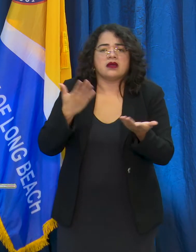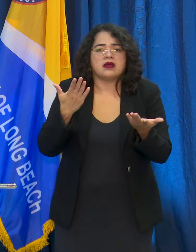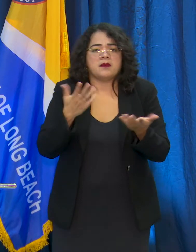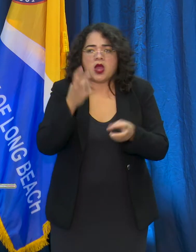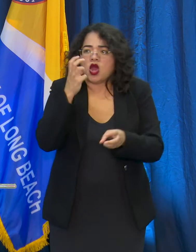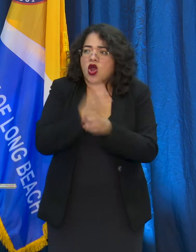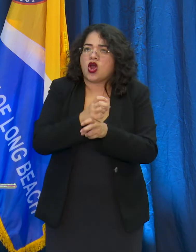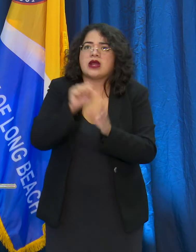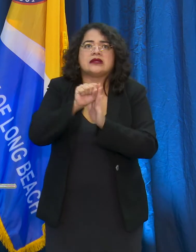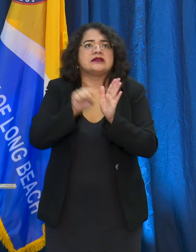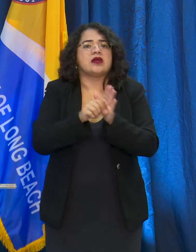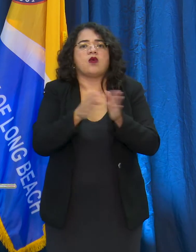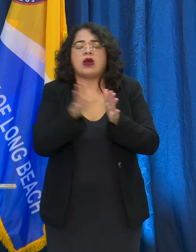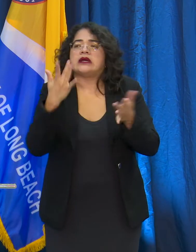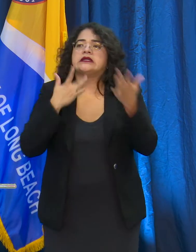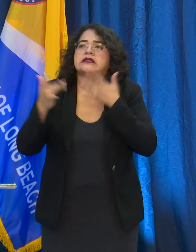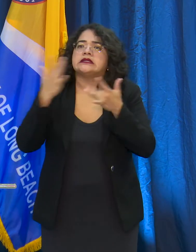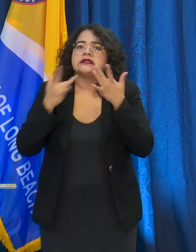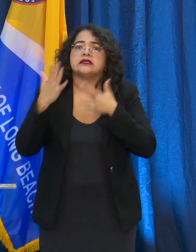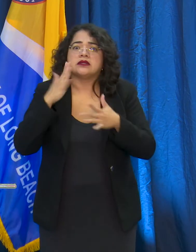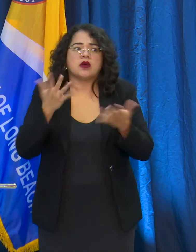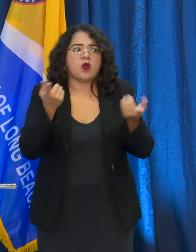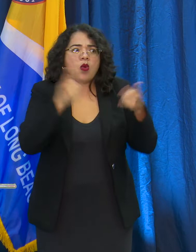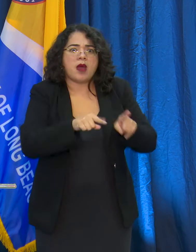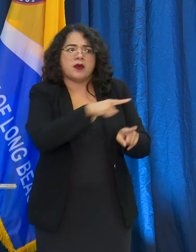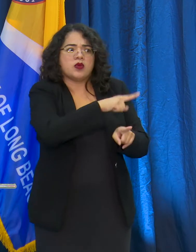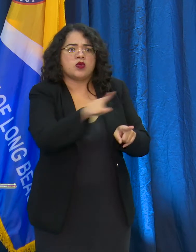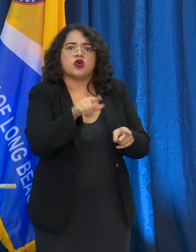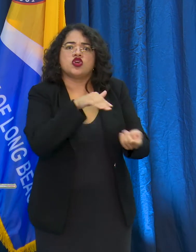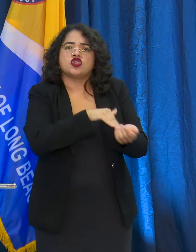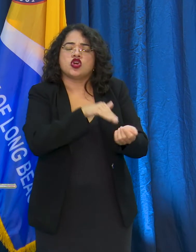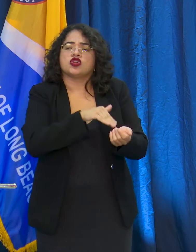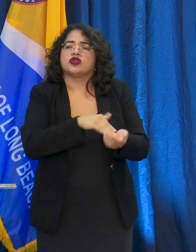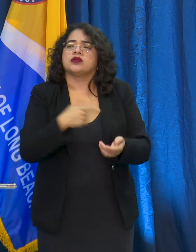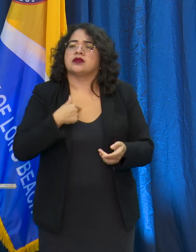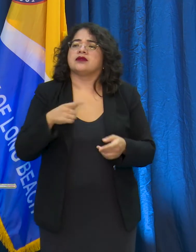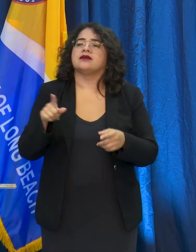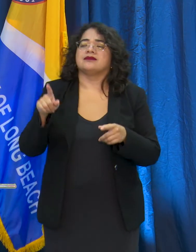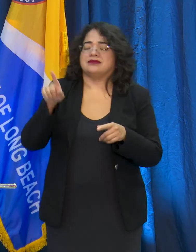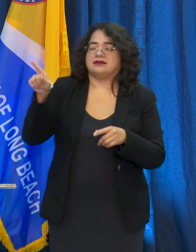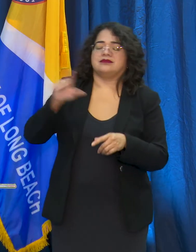statewide? So I'll actually answer the second one, I'll let Christopher answer the first one.